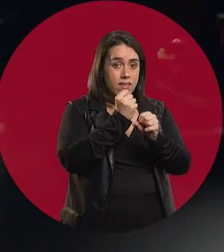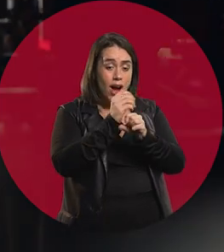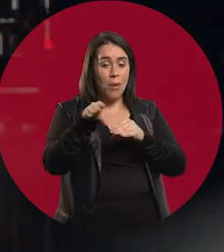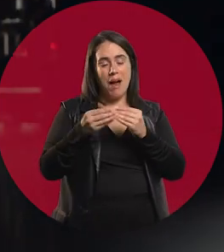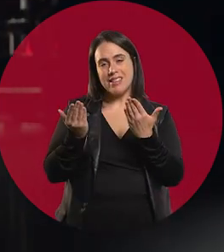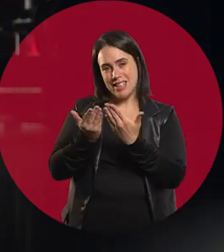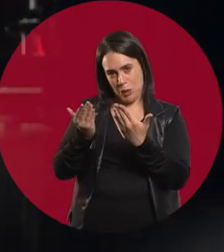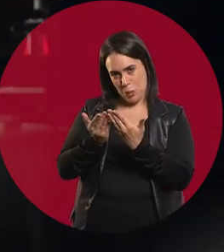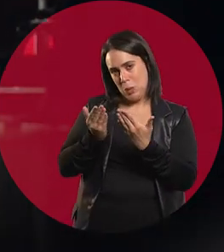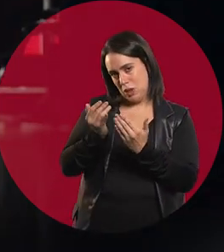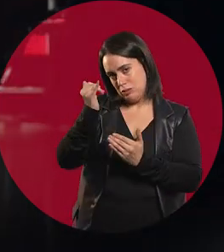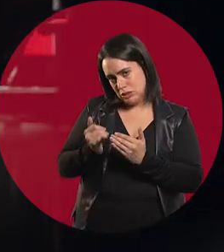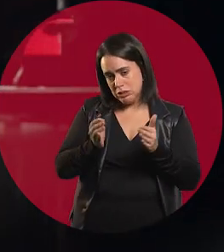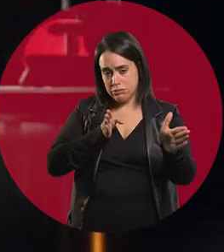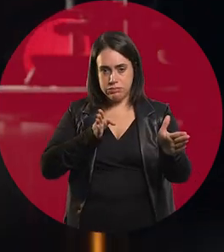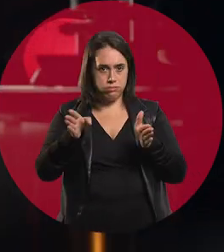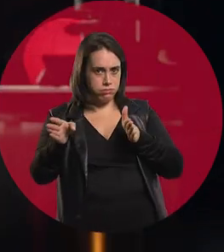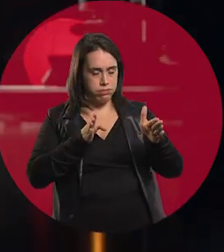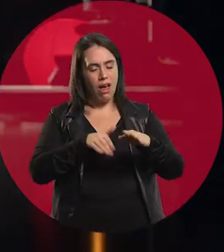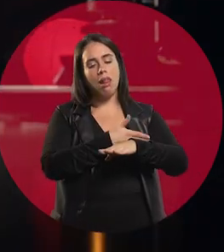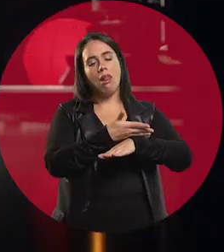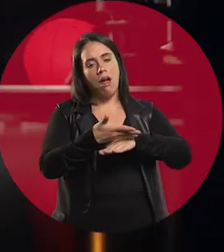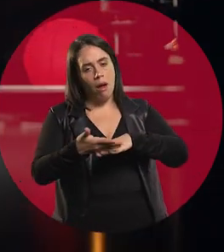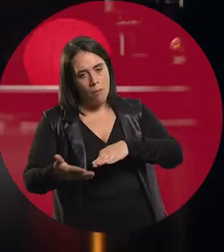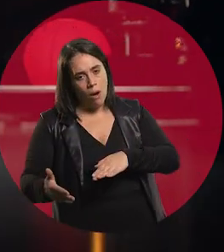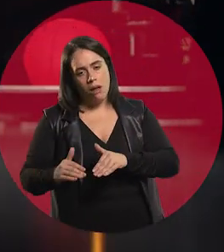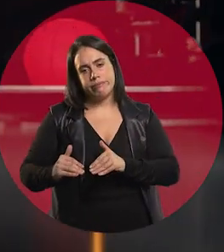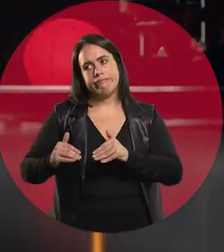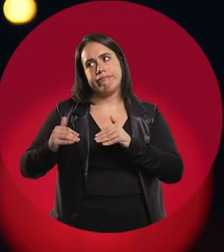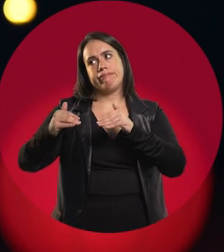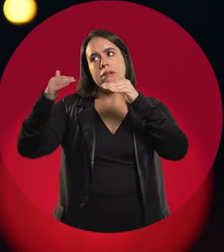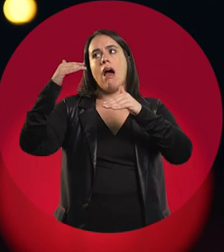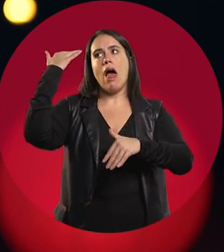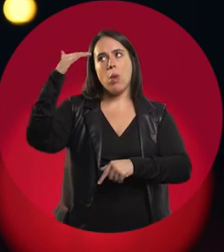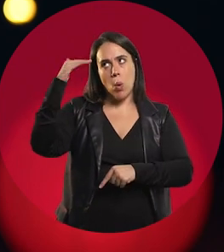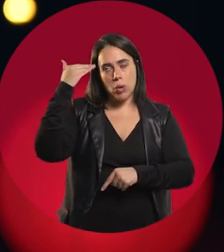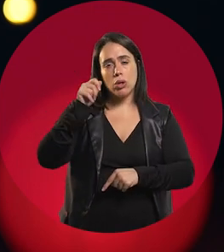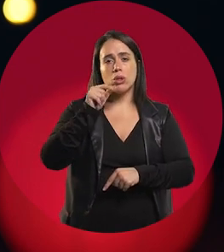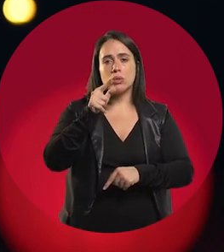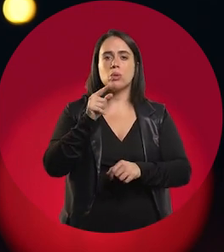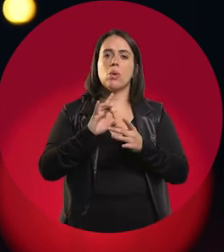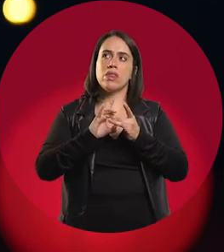Obviously, later, over time, as you become an adult and you grow independent, you have to support a family,